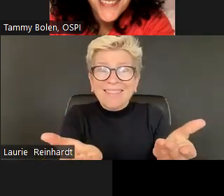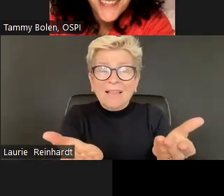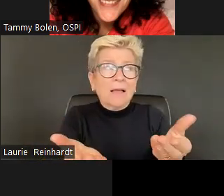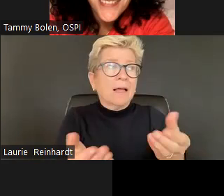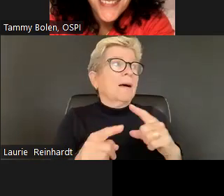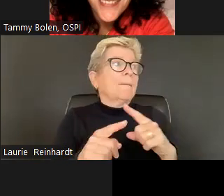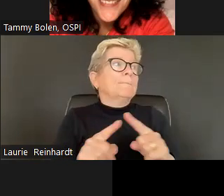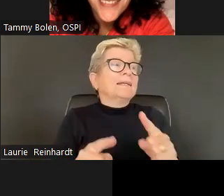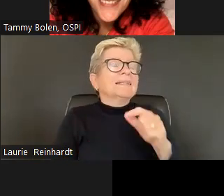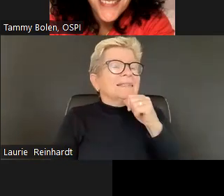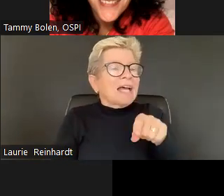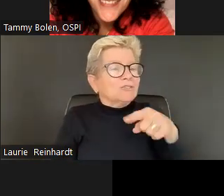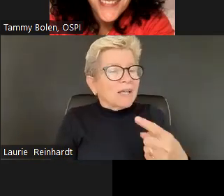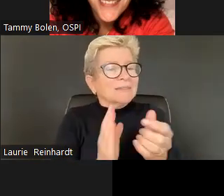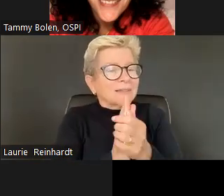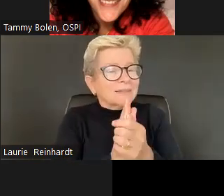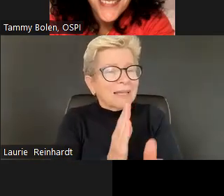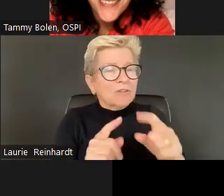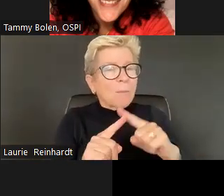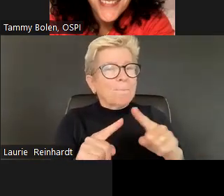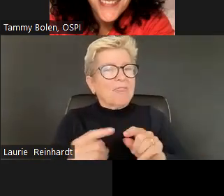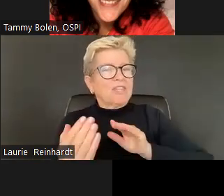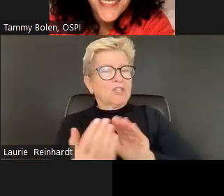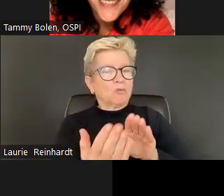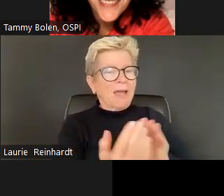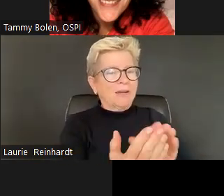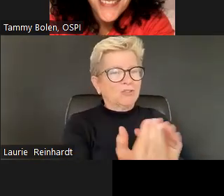It's they're both there, right? It's the same thing. So when you're teaching in a in a CL curriculum or in a social studies curriculum or teaching the same scope.